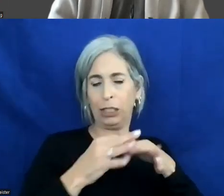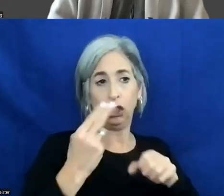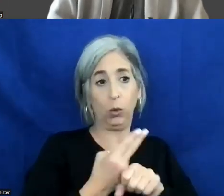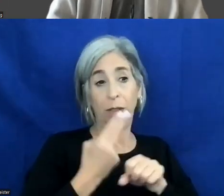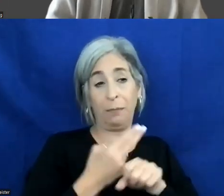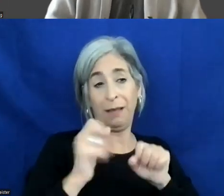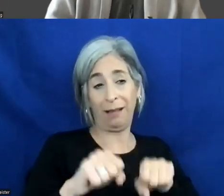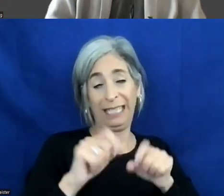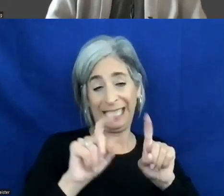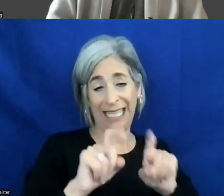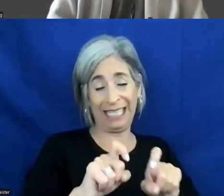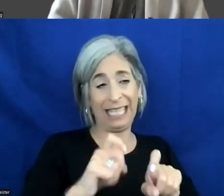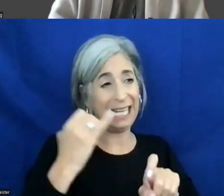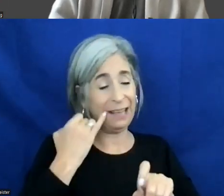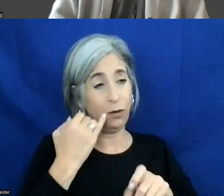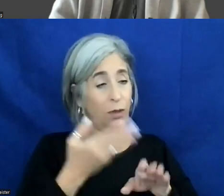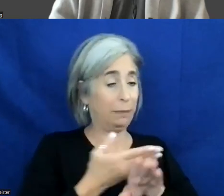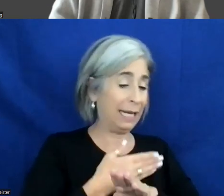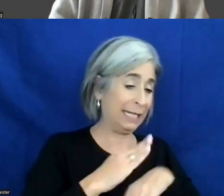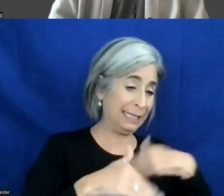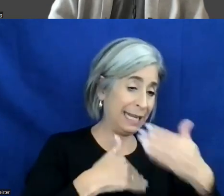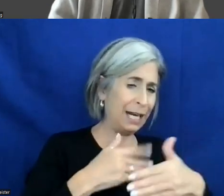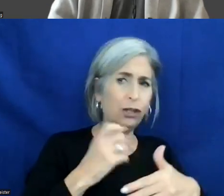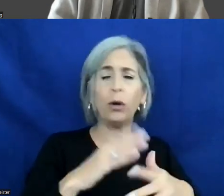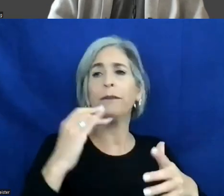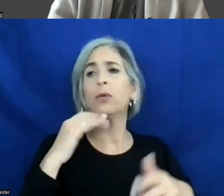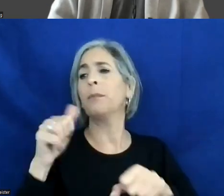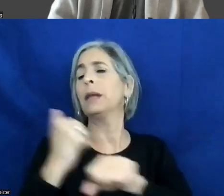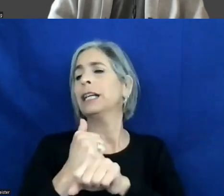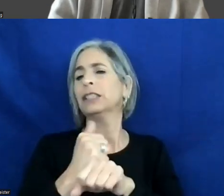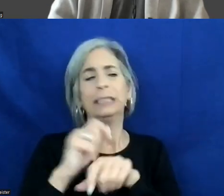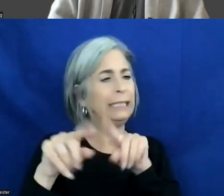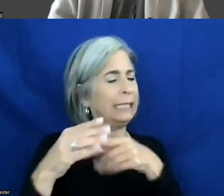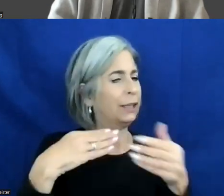whether you're in the prototype stage or whether you have a build with a diverse set of users,